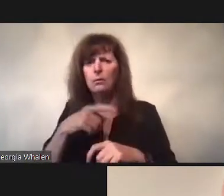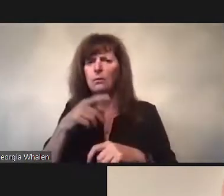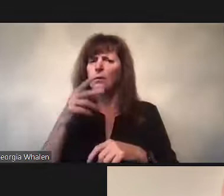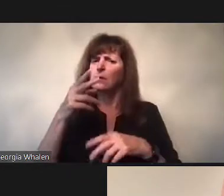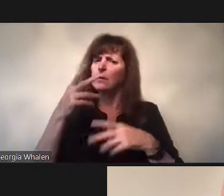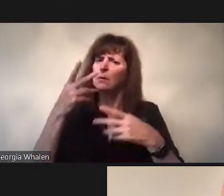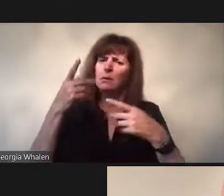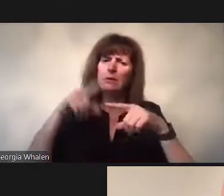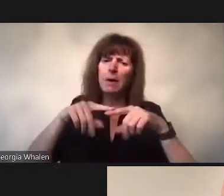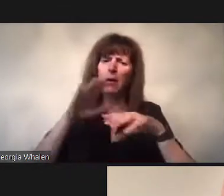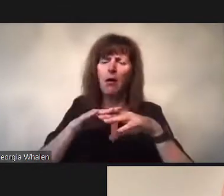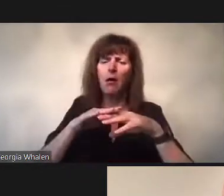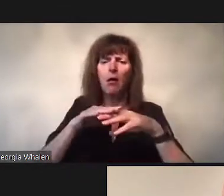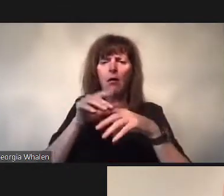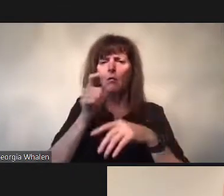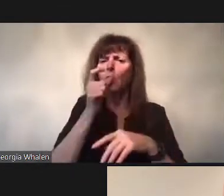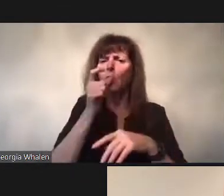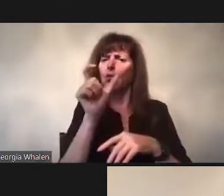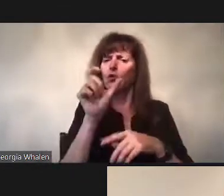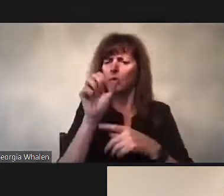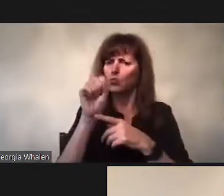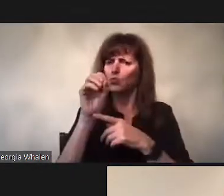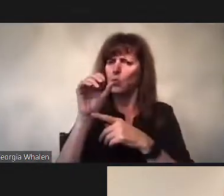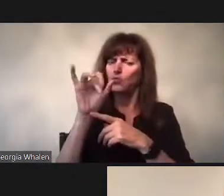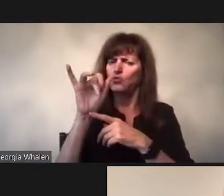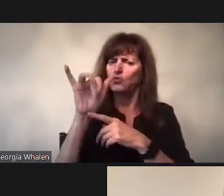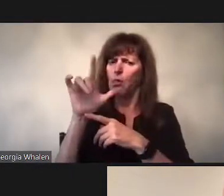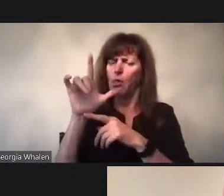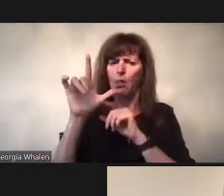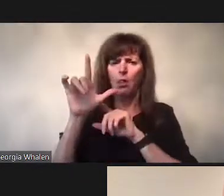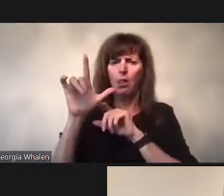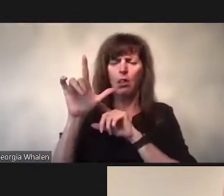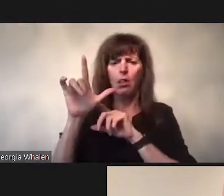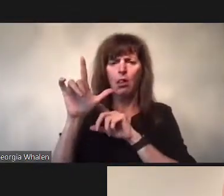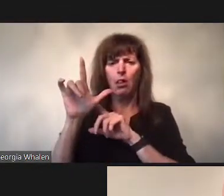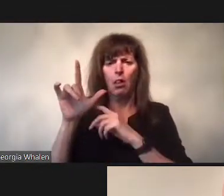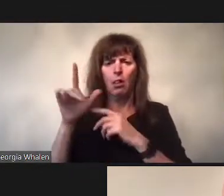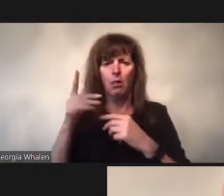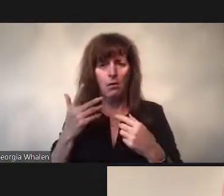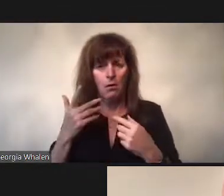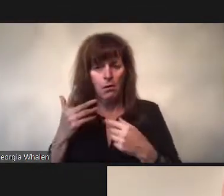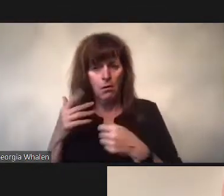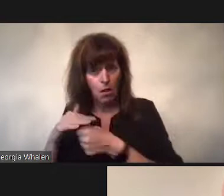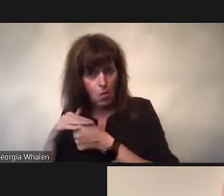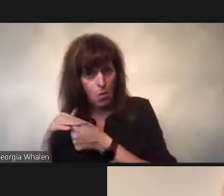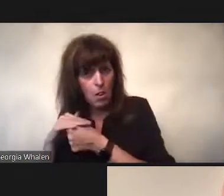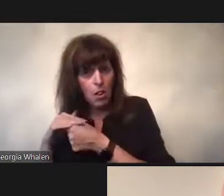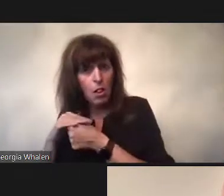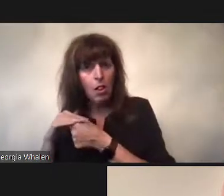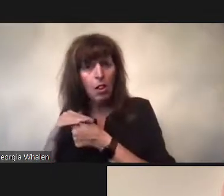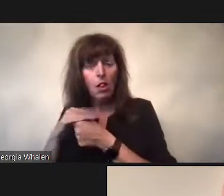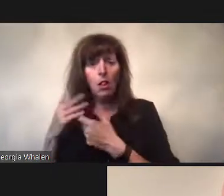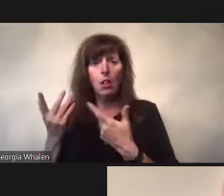I could start. That is a big question.